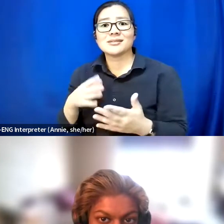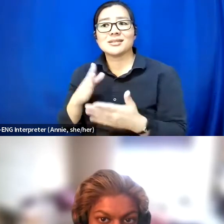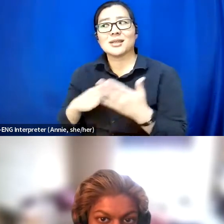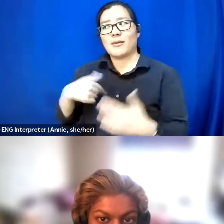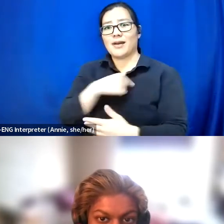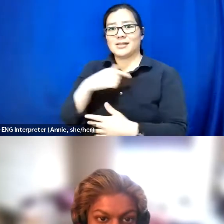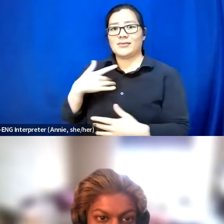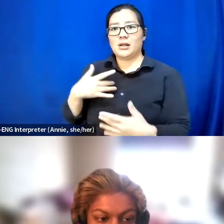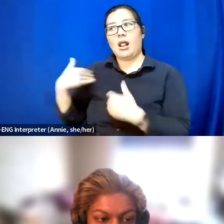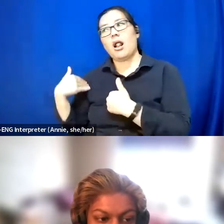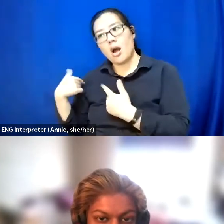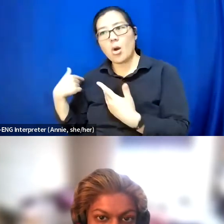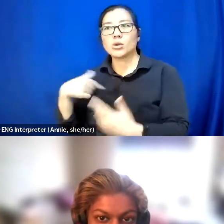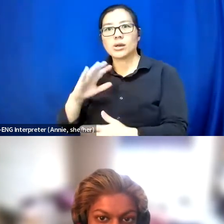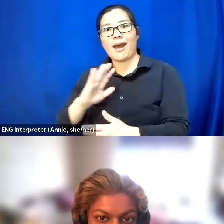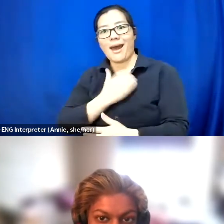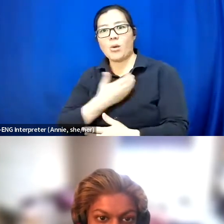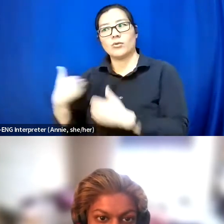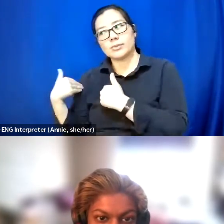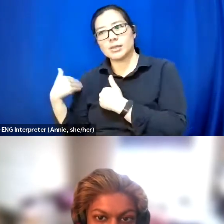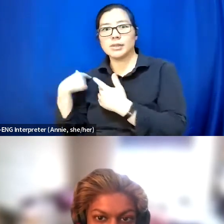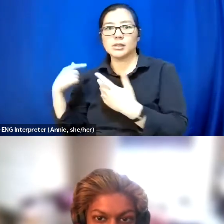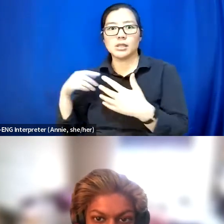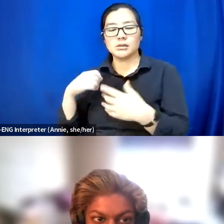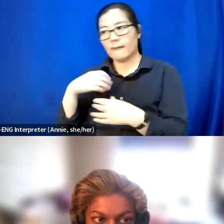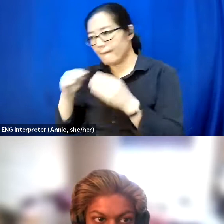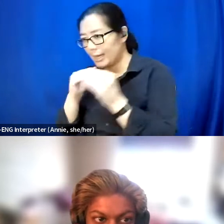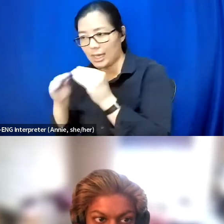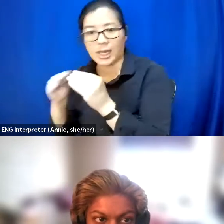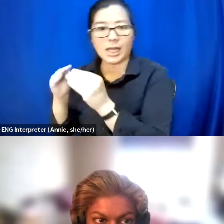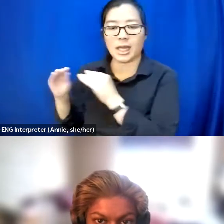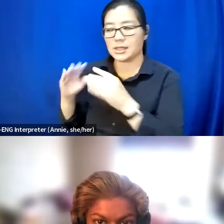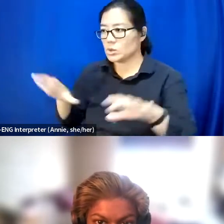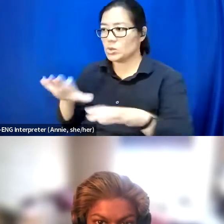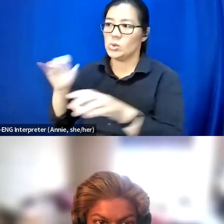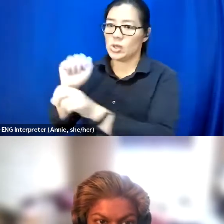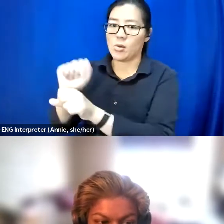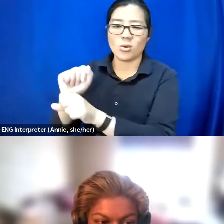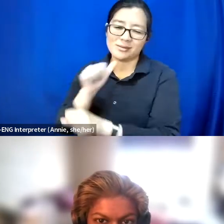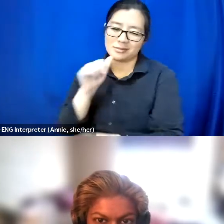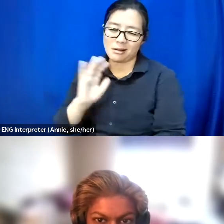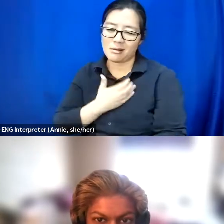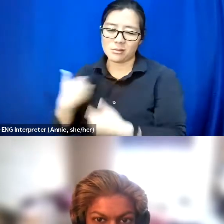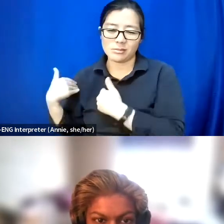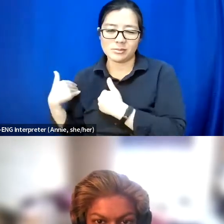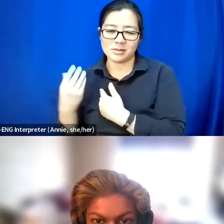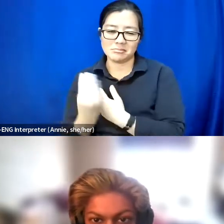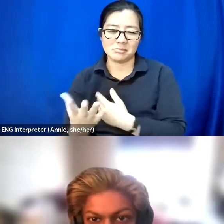And it's not your individual job to do all that work on your own. So, yeah. Thank you. And Dev.